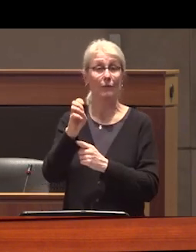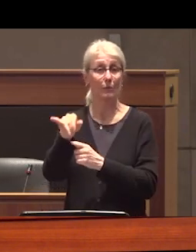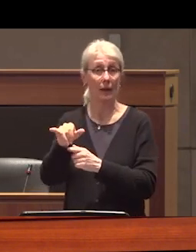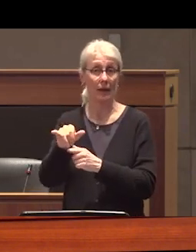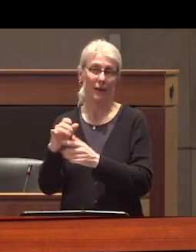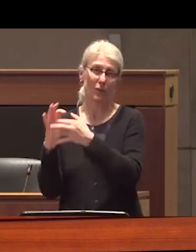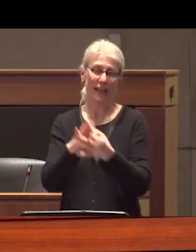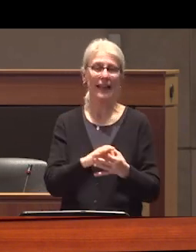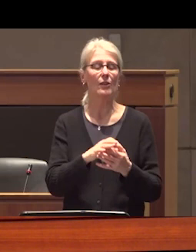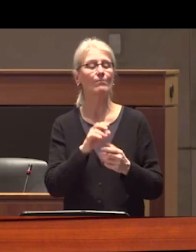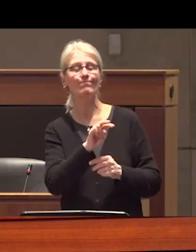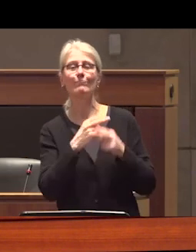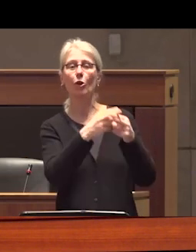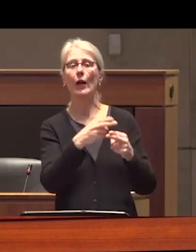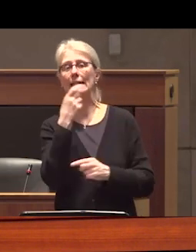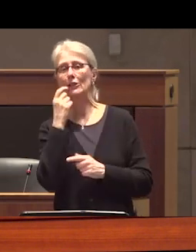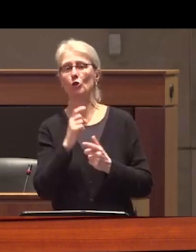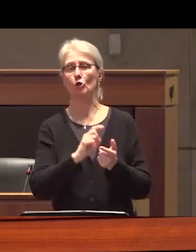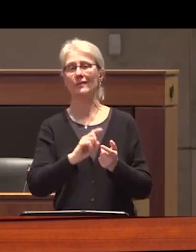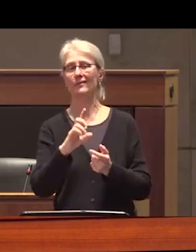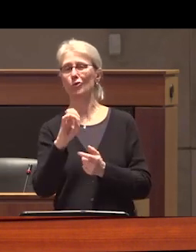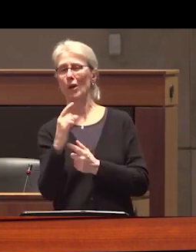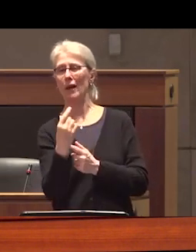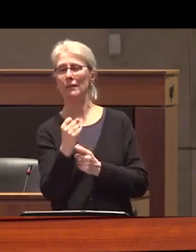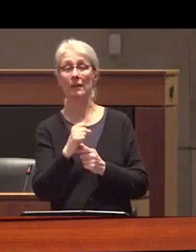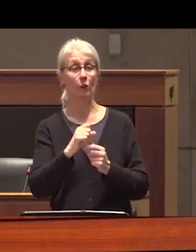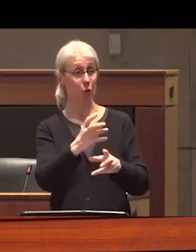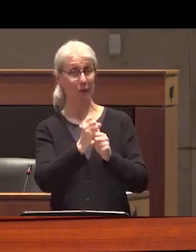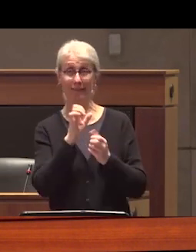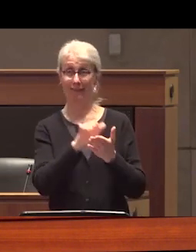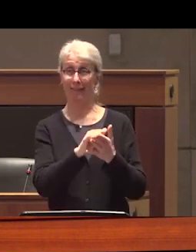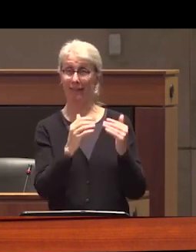of addiction Medicine by this I mean that in order to be eligible for any prescription a